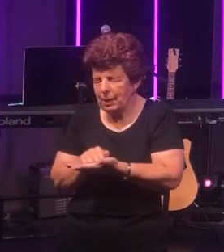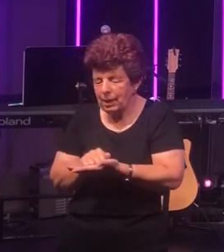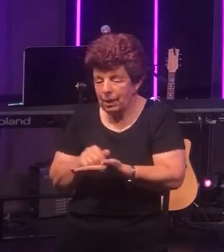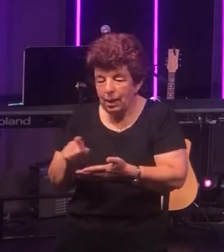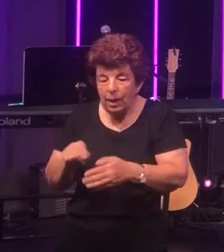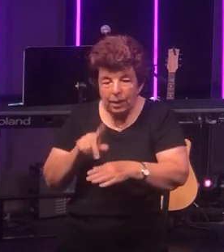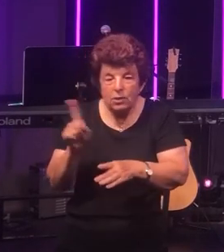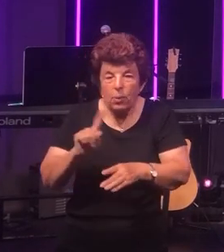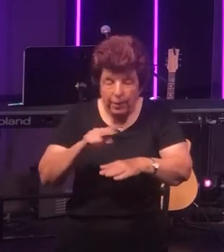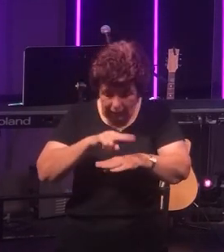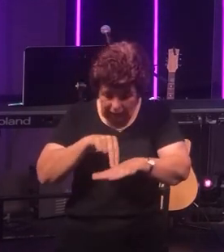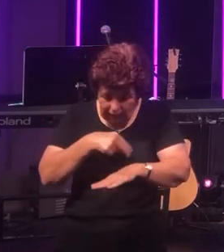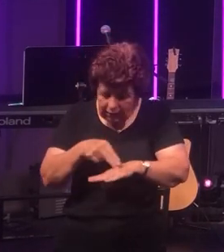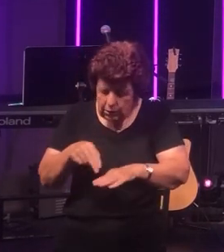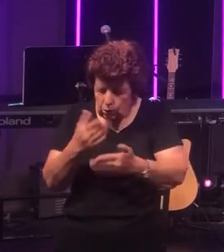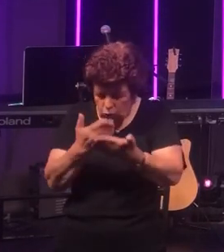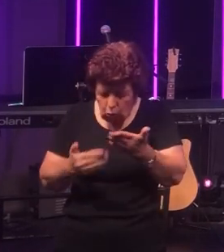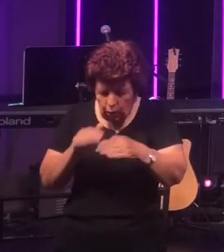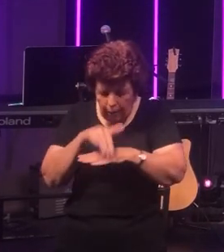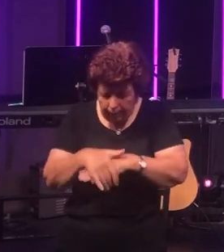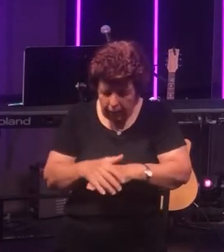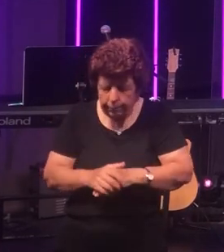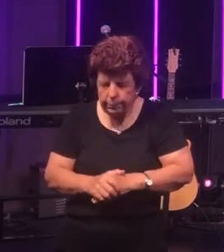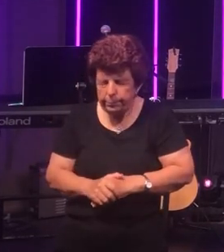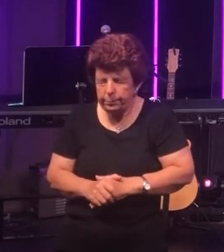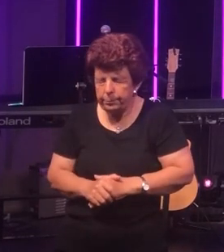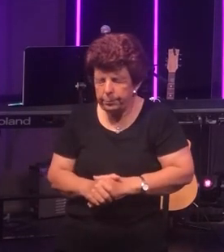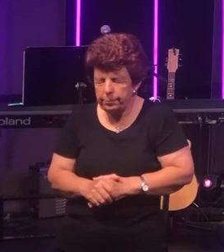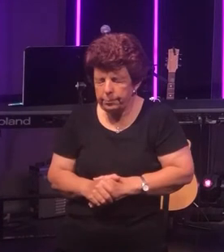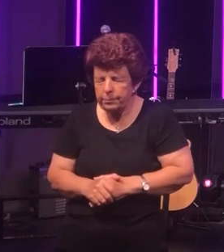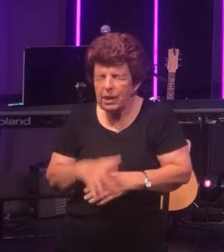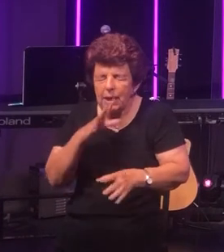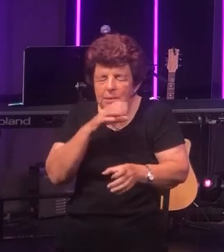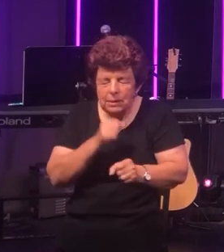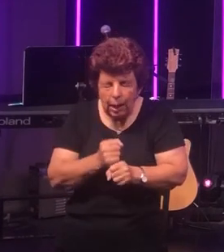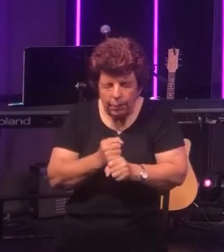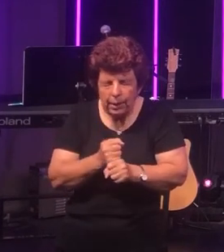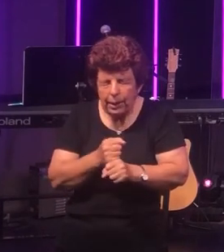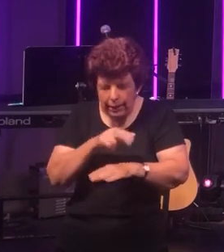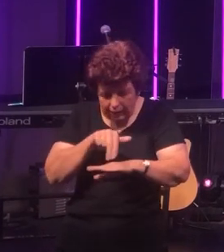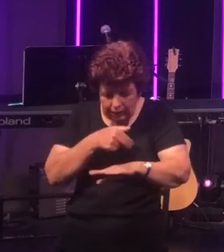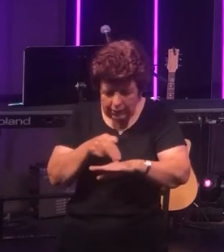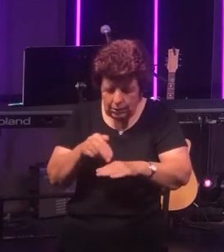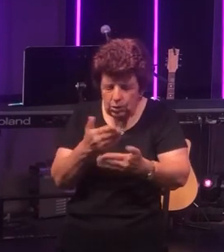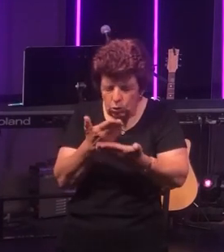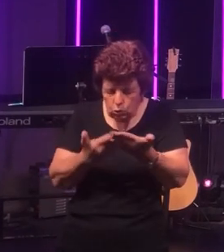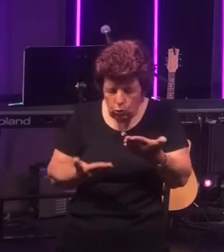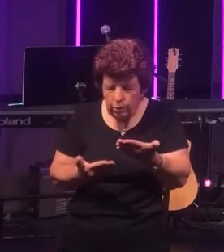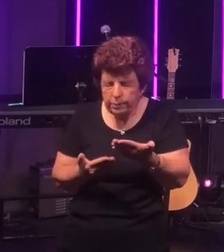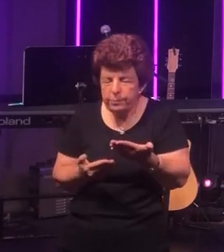story is all about. In summarizing the Easter story in just seven points we